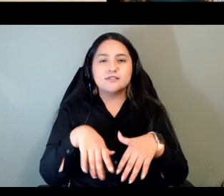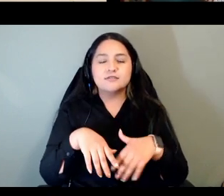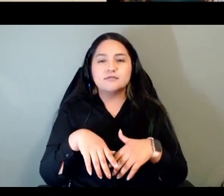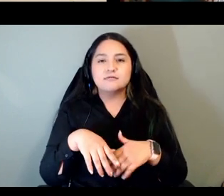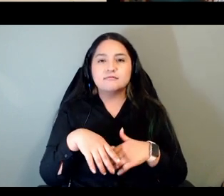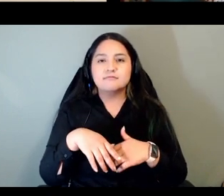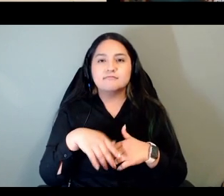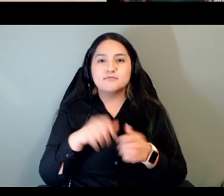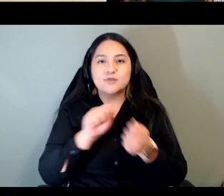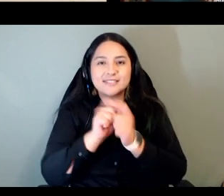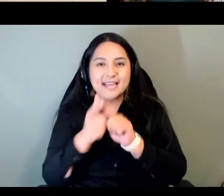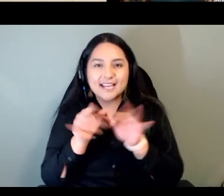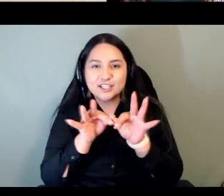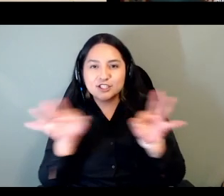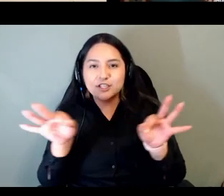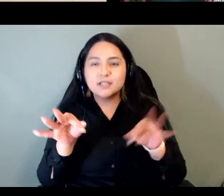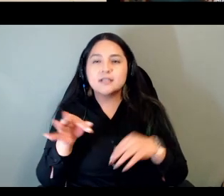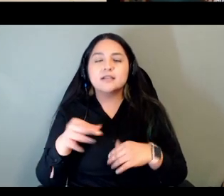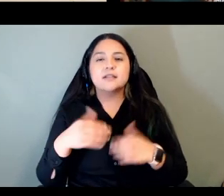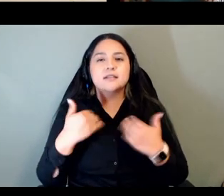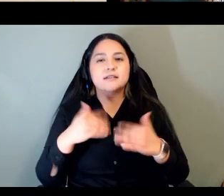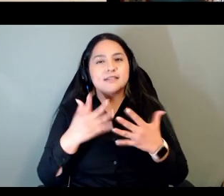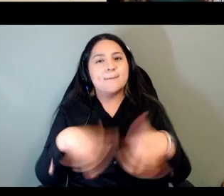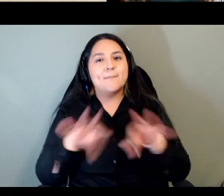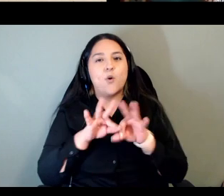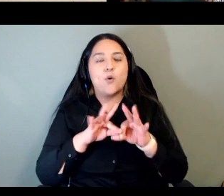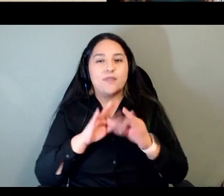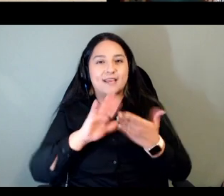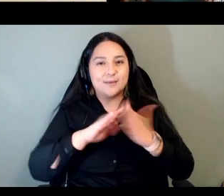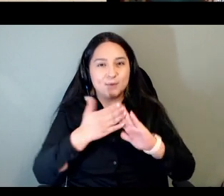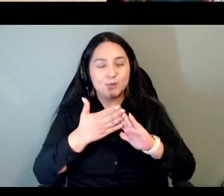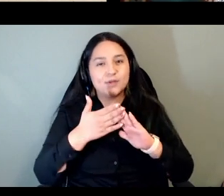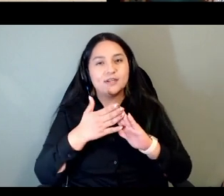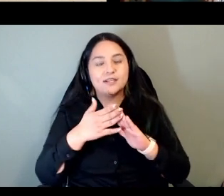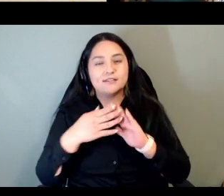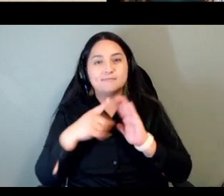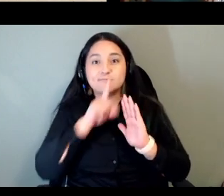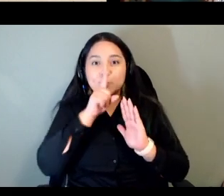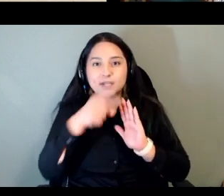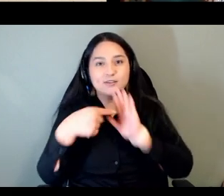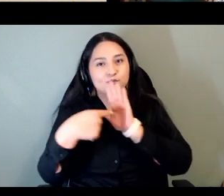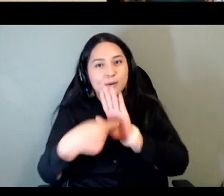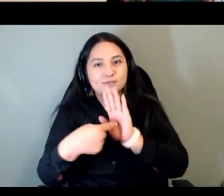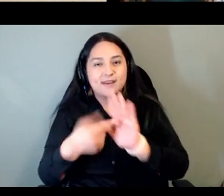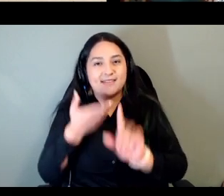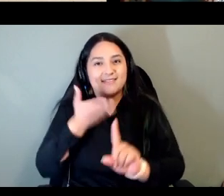community is represented in that as well and seeing families and people and faces um so